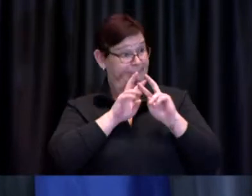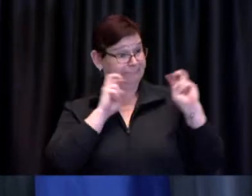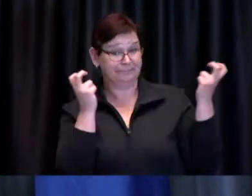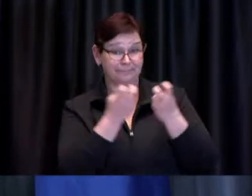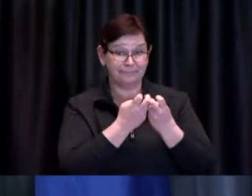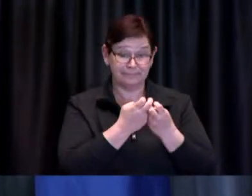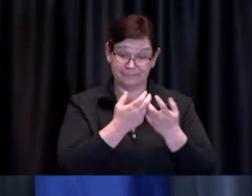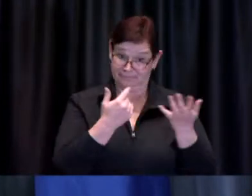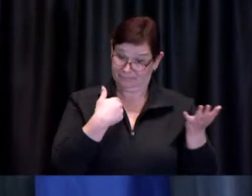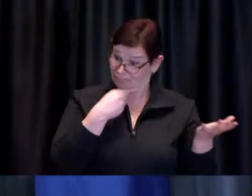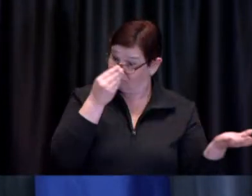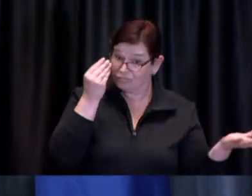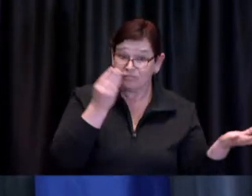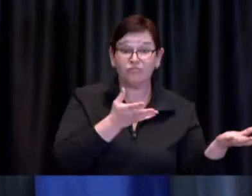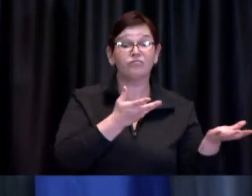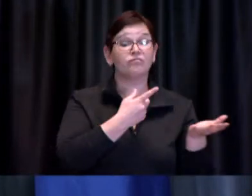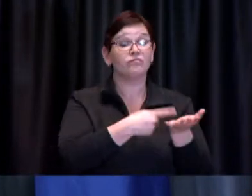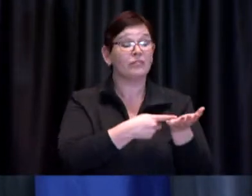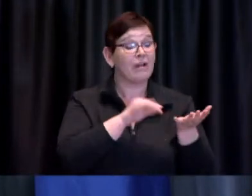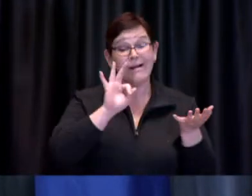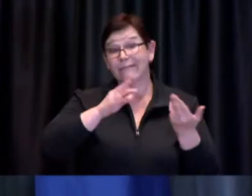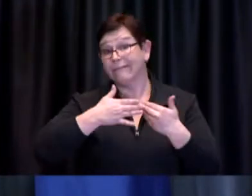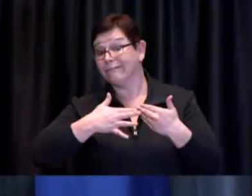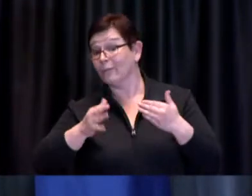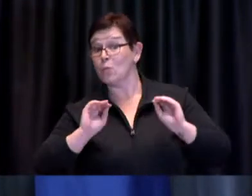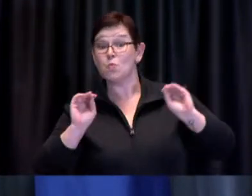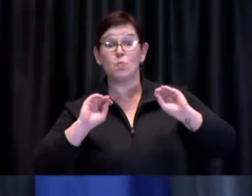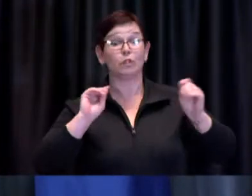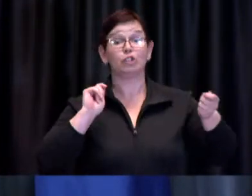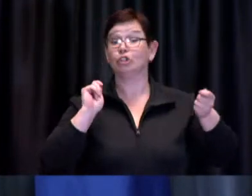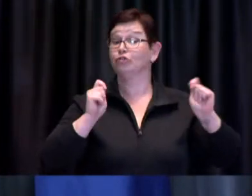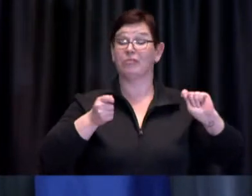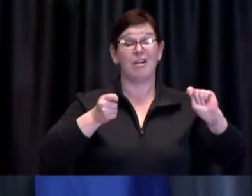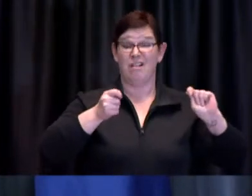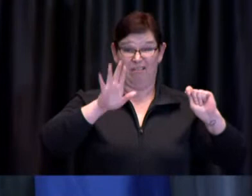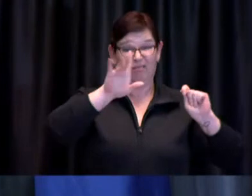patterns that we could see as much as 2,500 cases on a daily basis